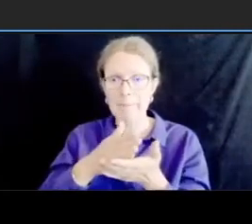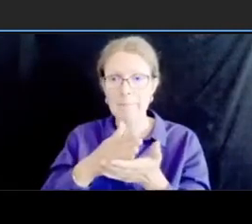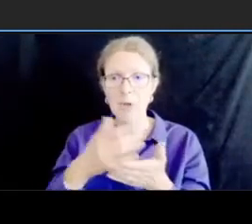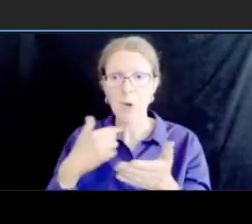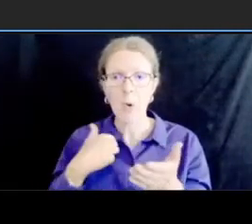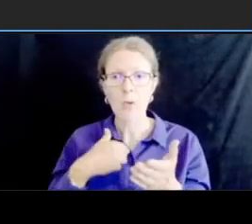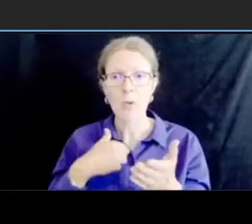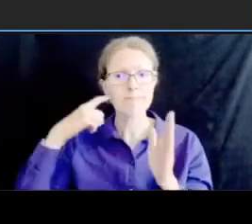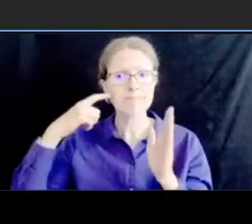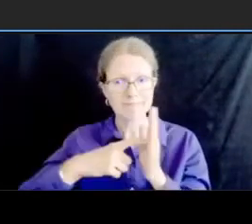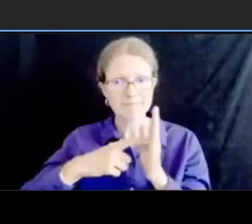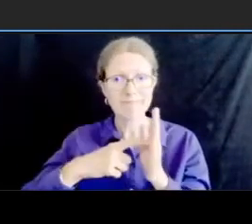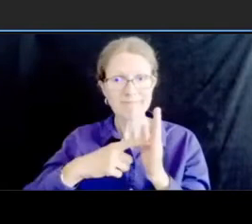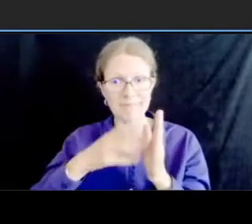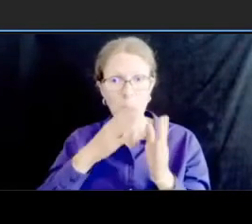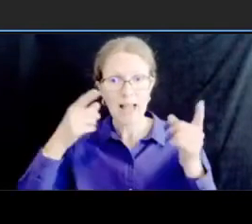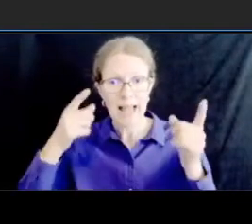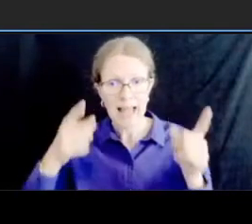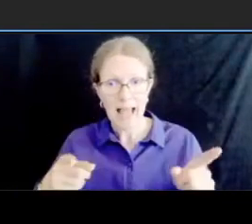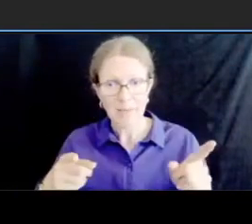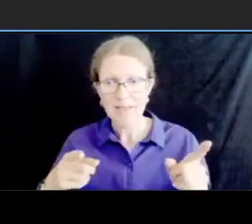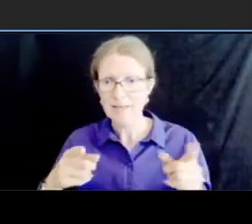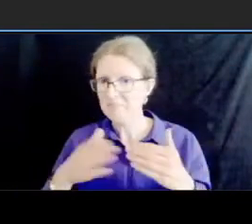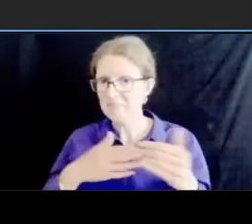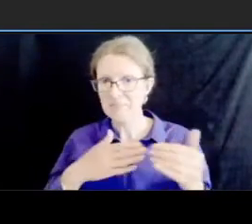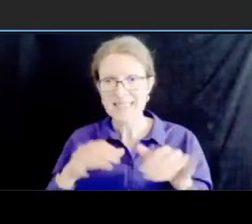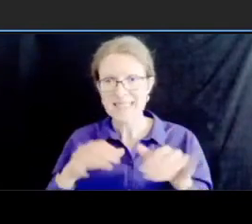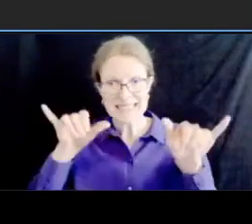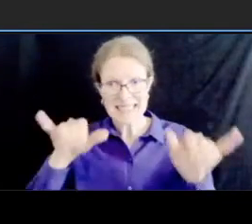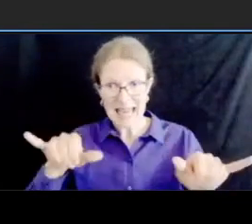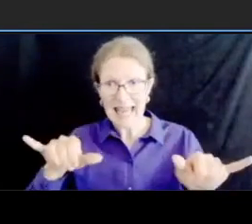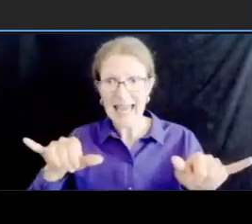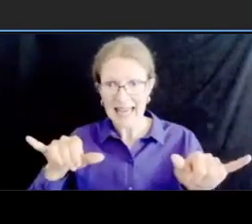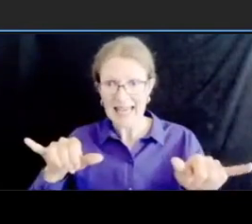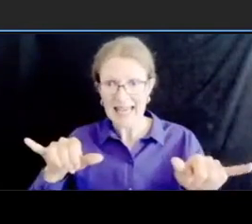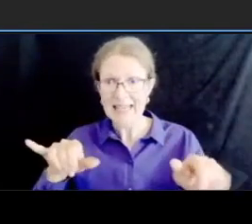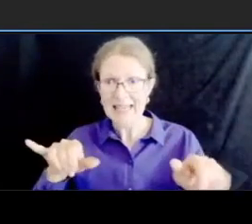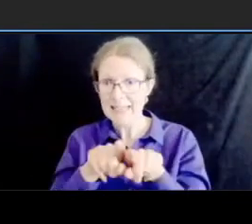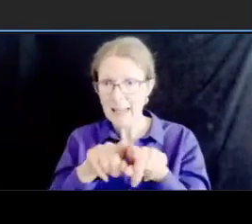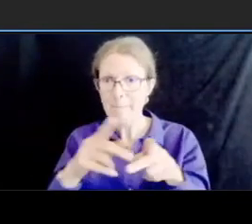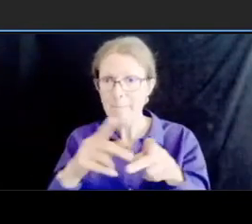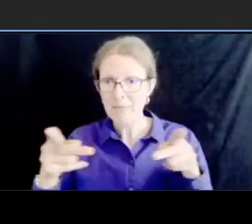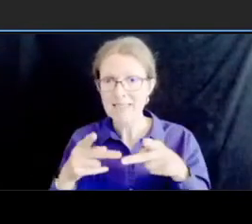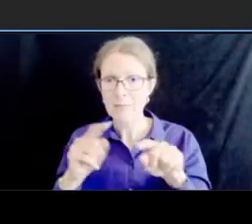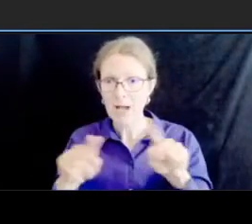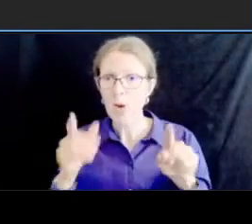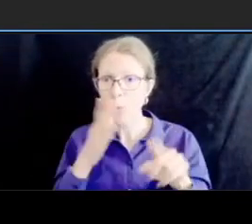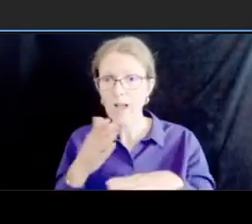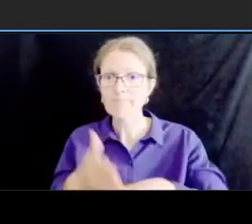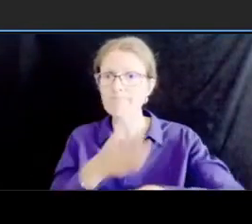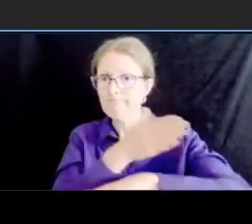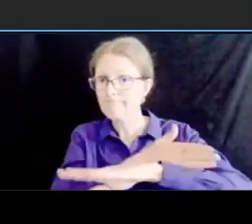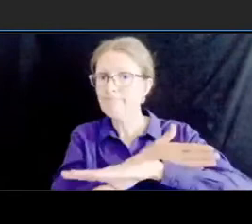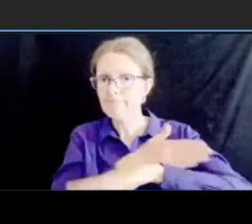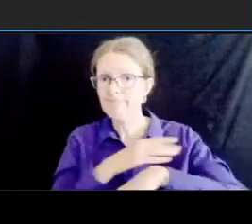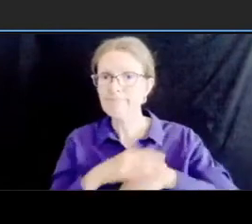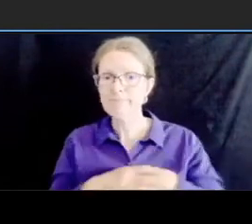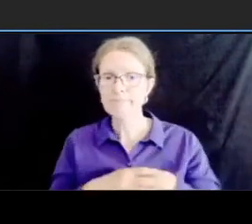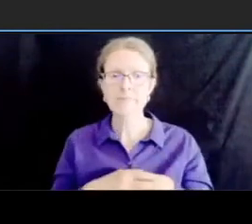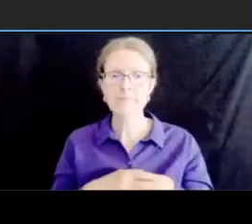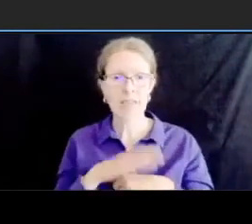generally in its current location uh but the one that we are showing um shifting is at macomb